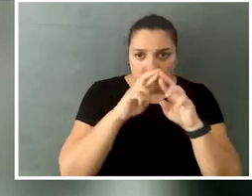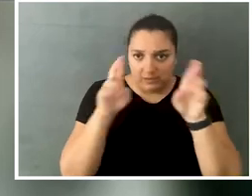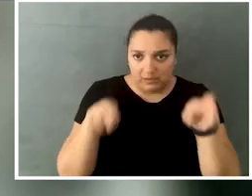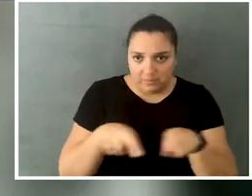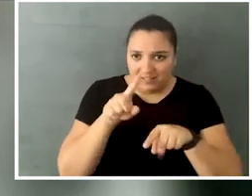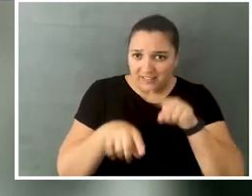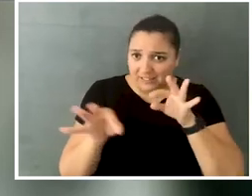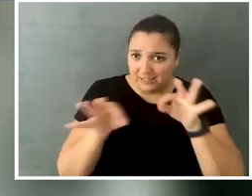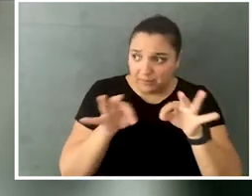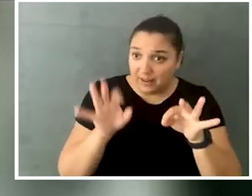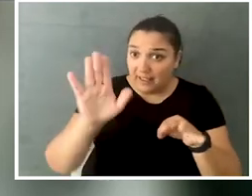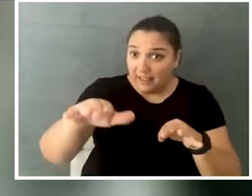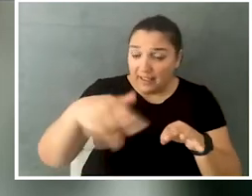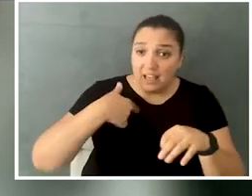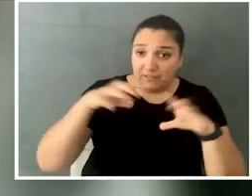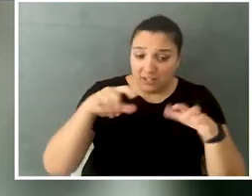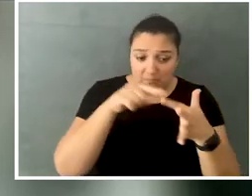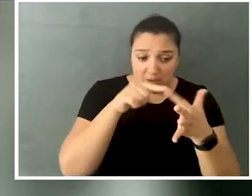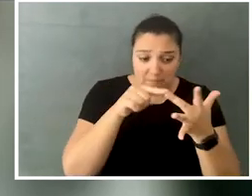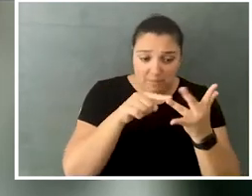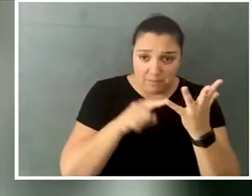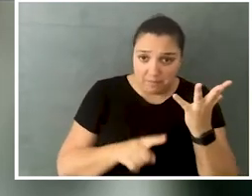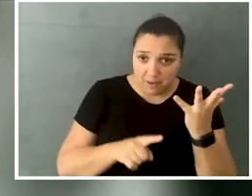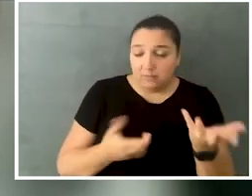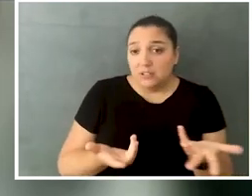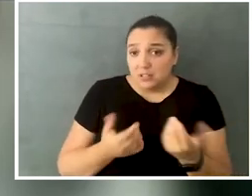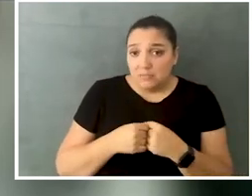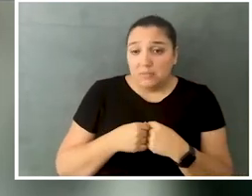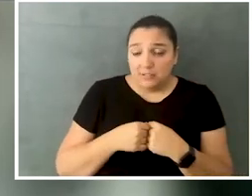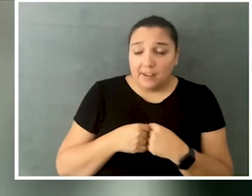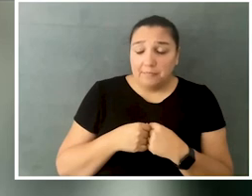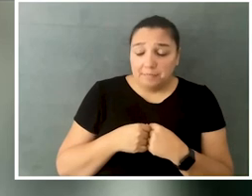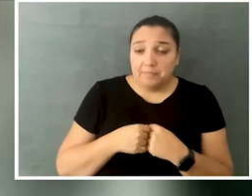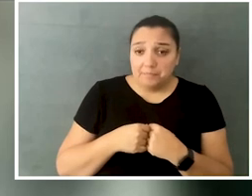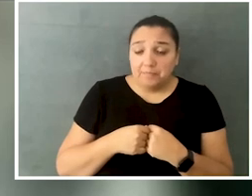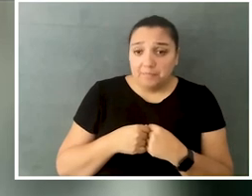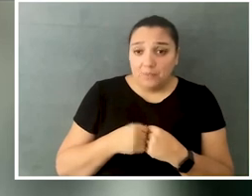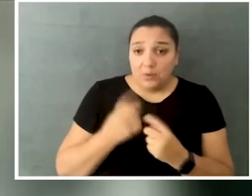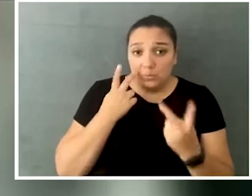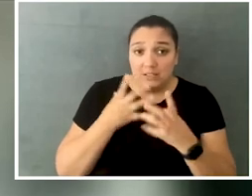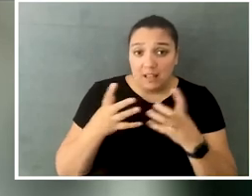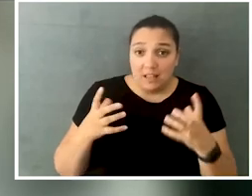where you can't really explain, "Hey, I've done this. Hey, I've done that." But, no, we really do see